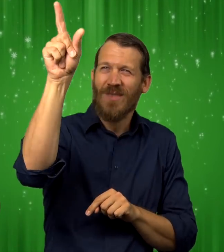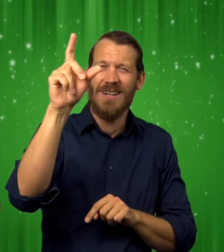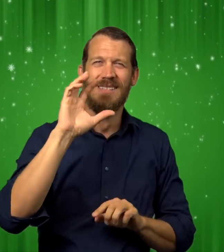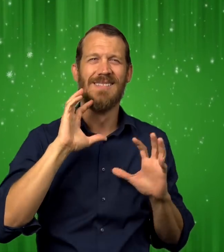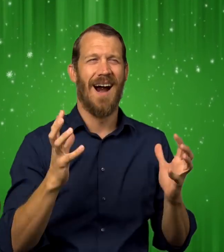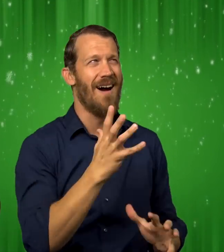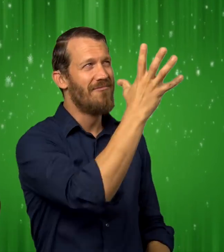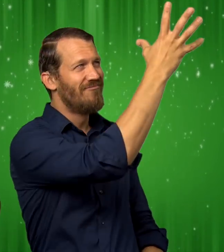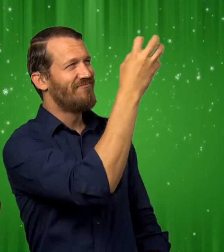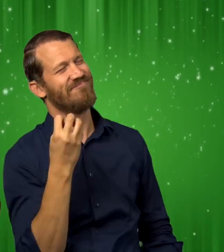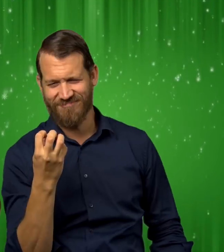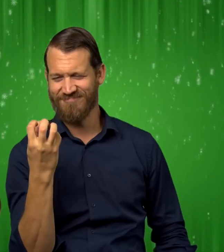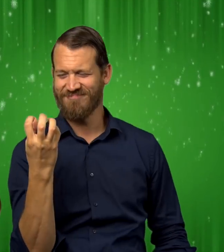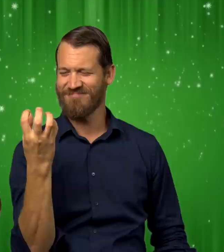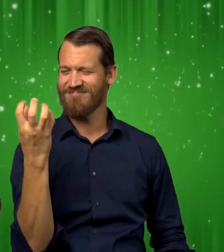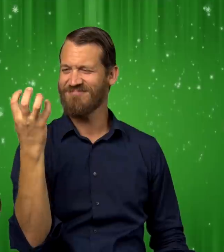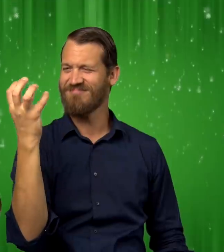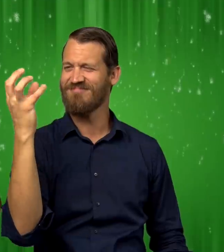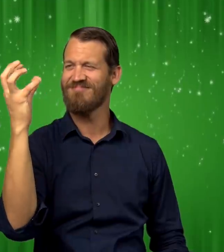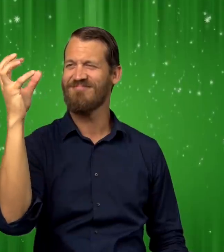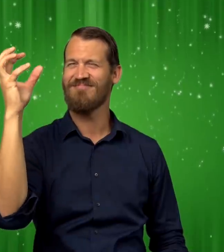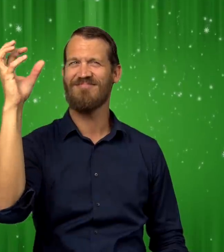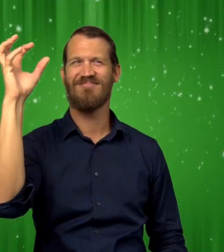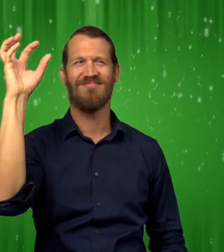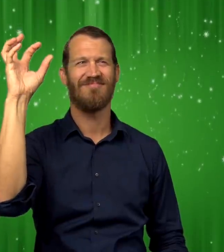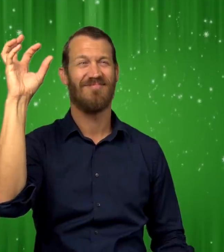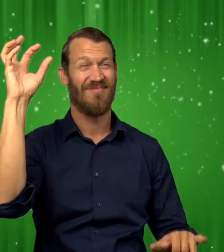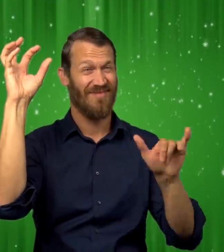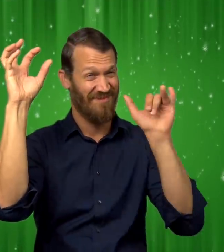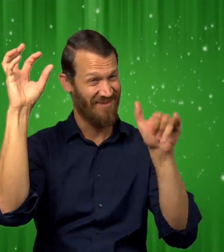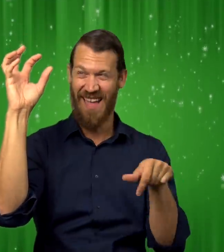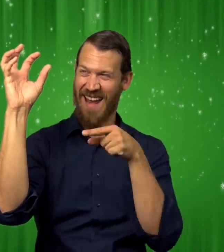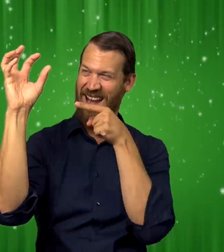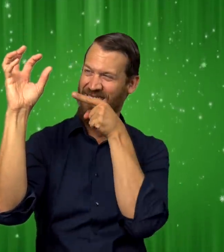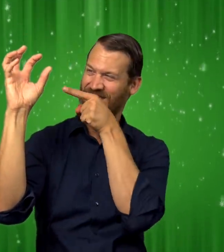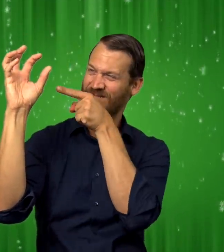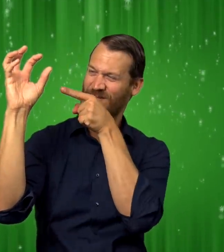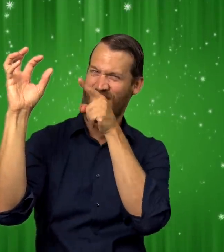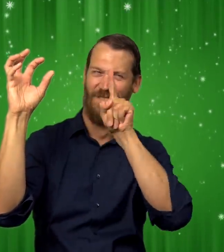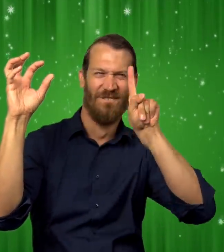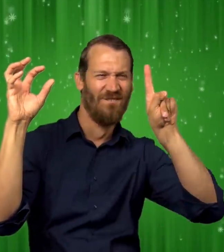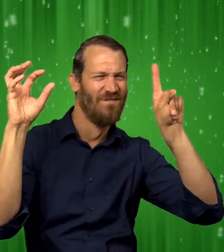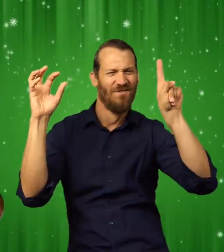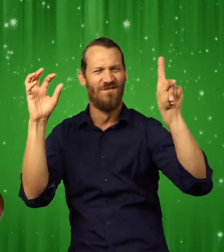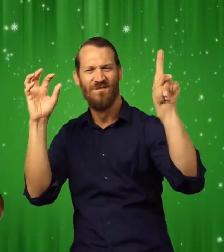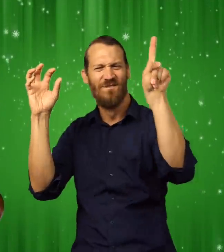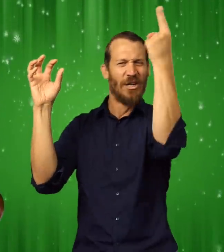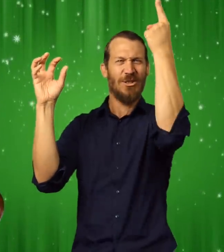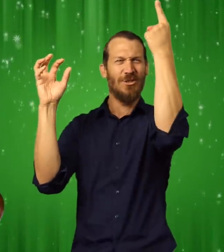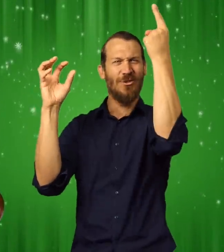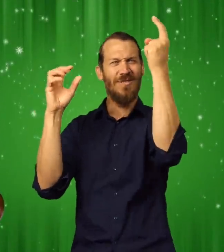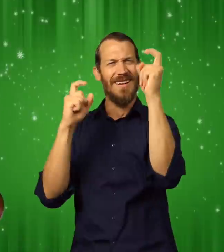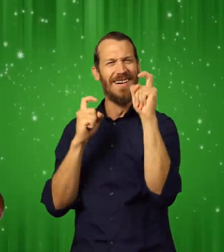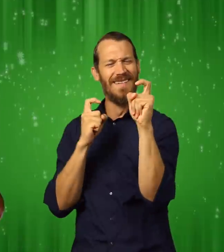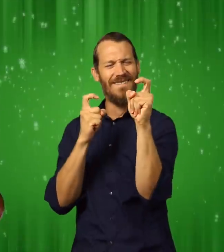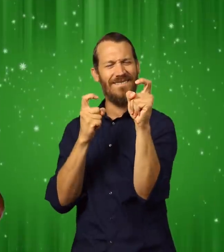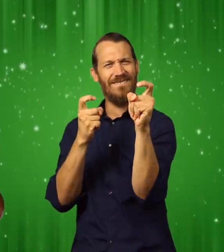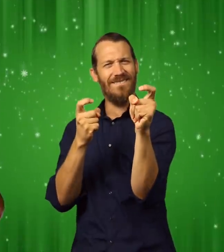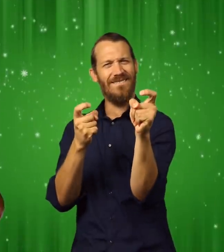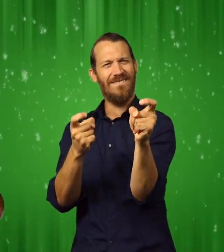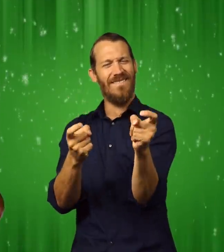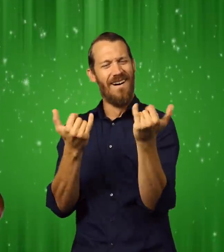He stood holding the bell high above him and called out "The first gift of Christmas."